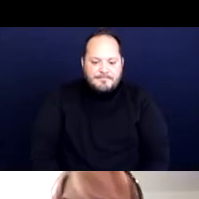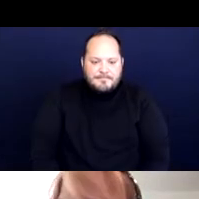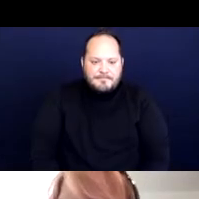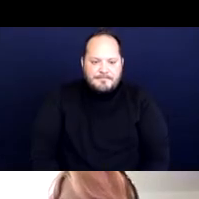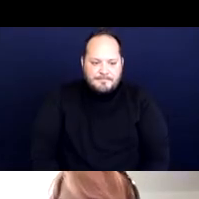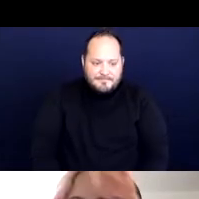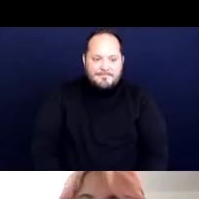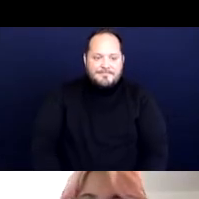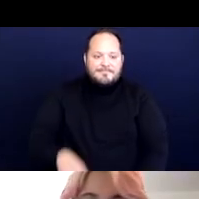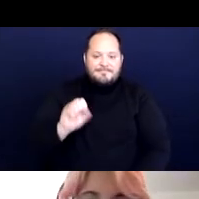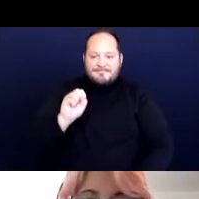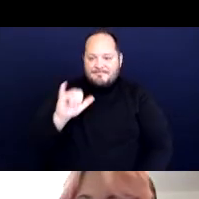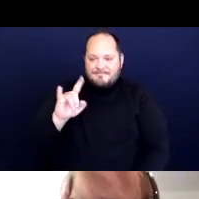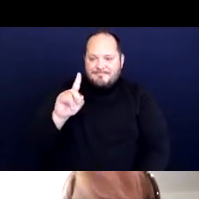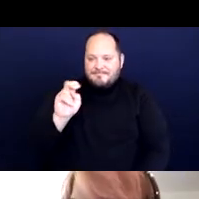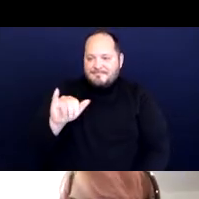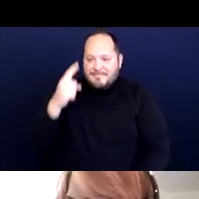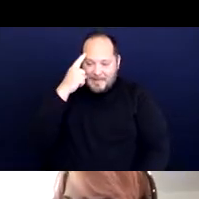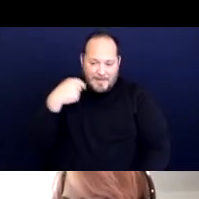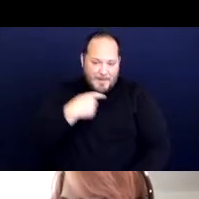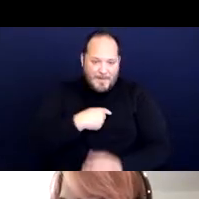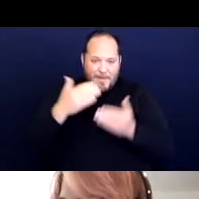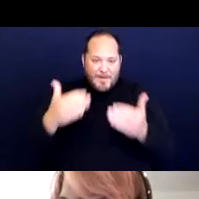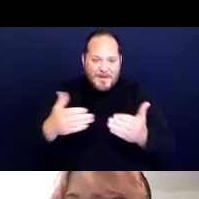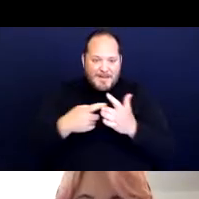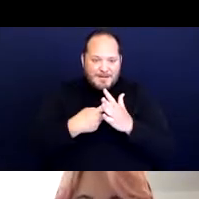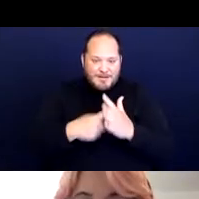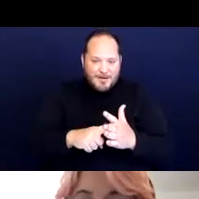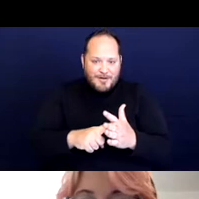So I think we're gonna go ahead and get started as always.